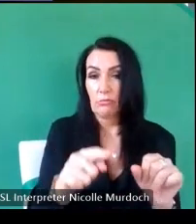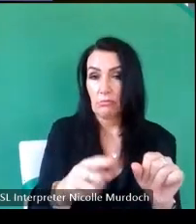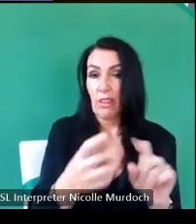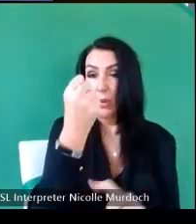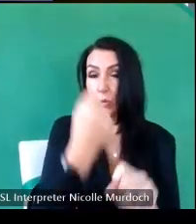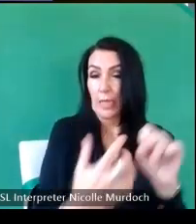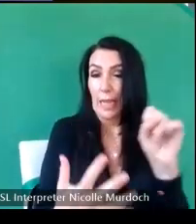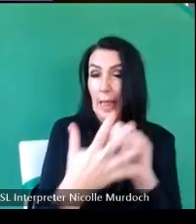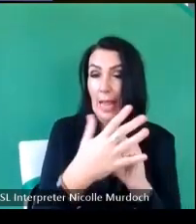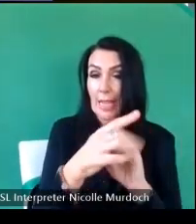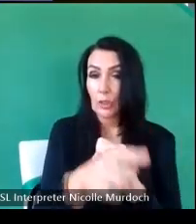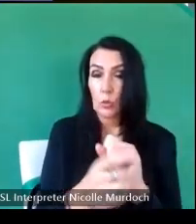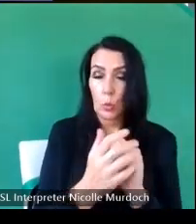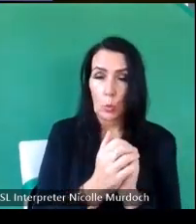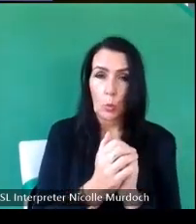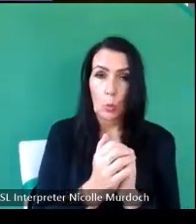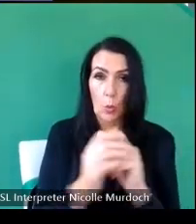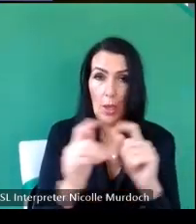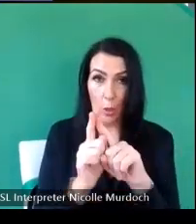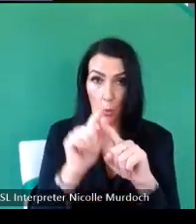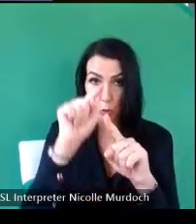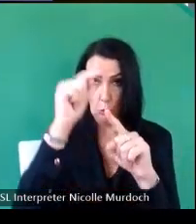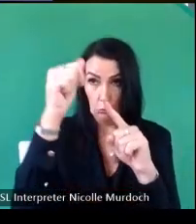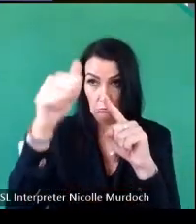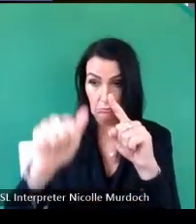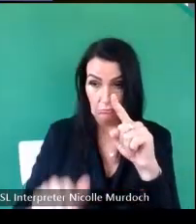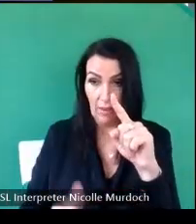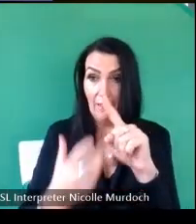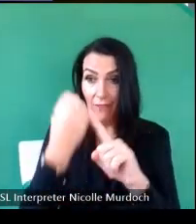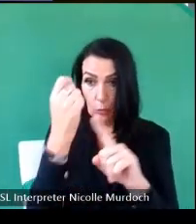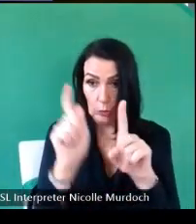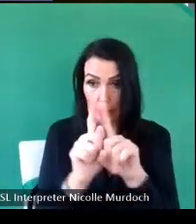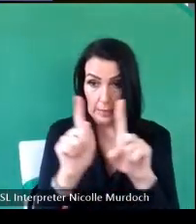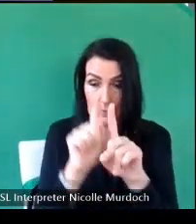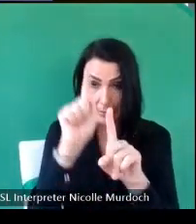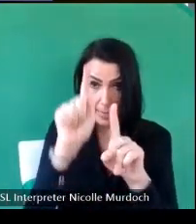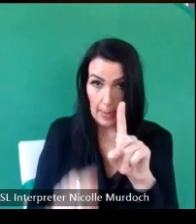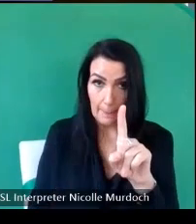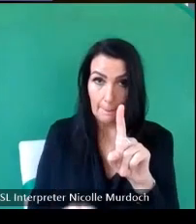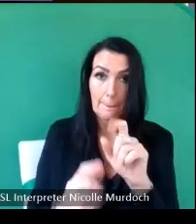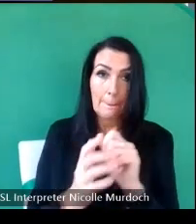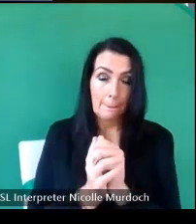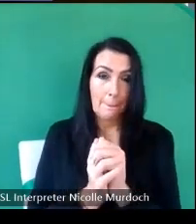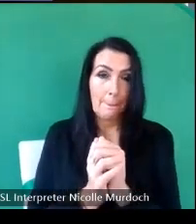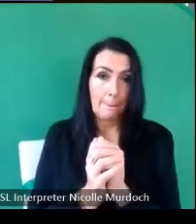all of these places on the south and wall of the choir on the lower Church uh on pillars on